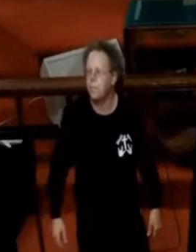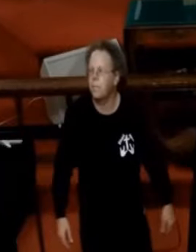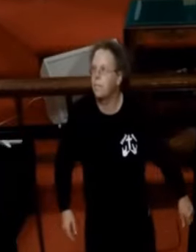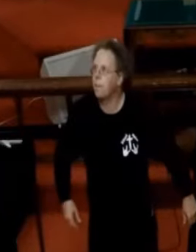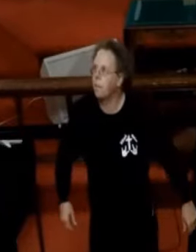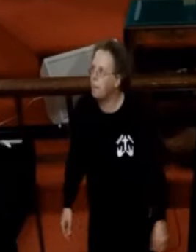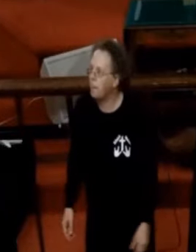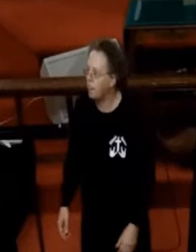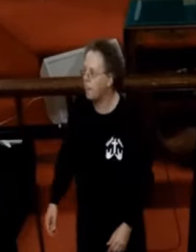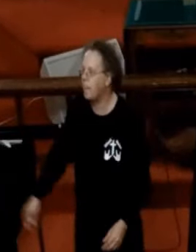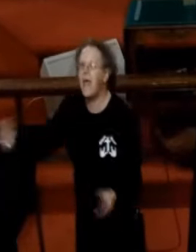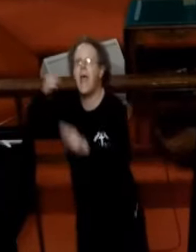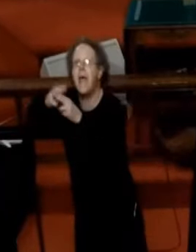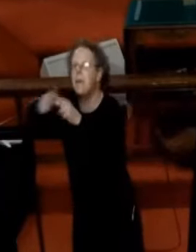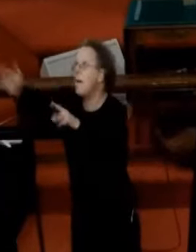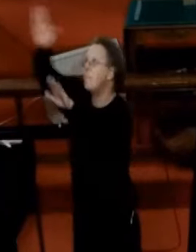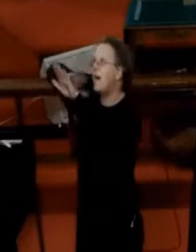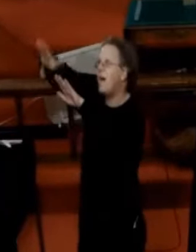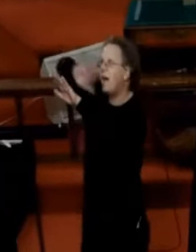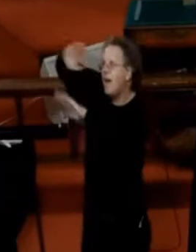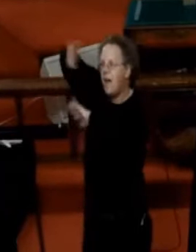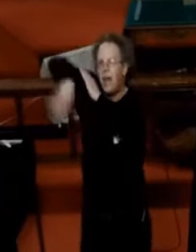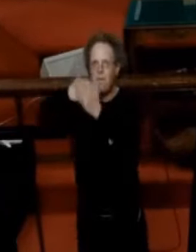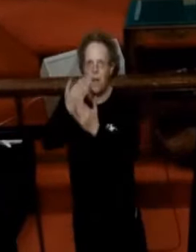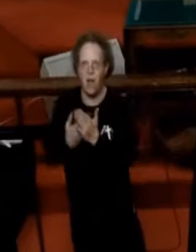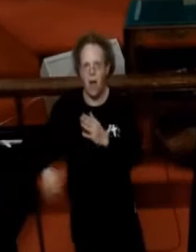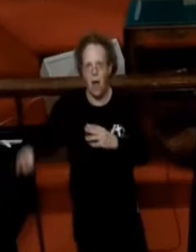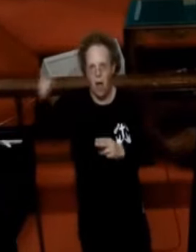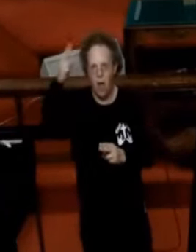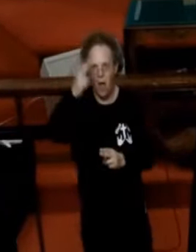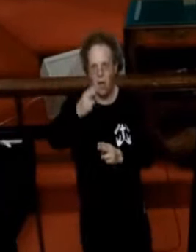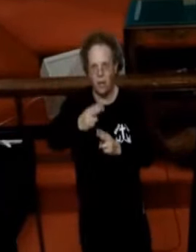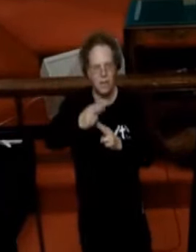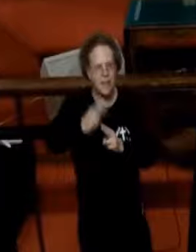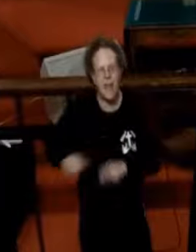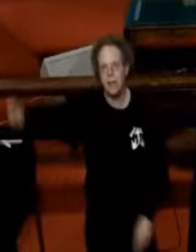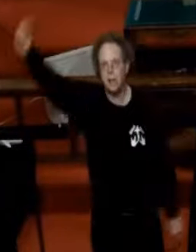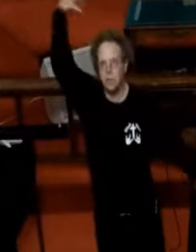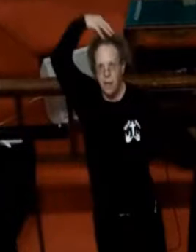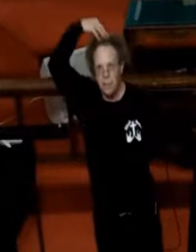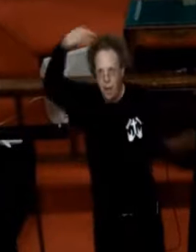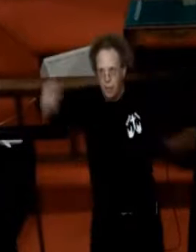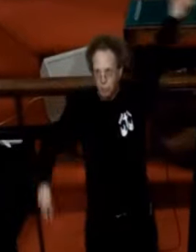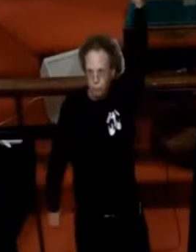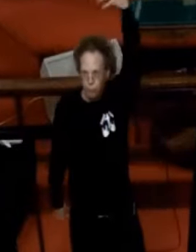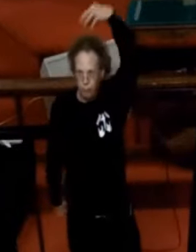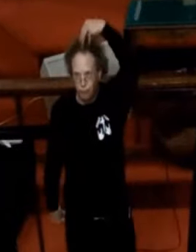Name above all names (singing in a foreign language)